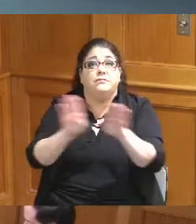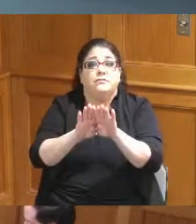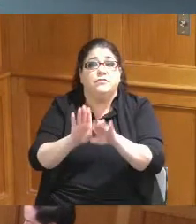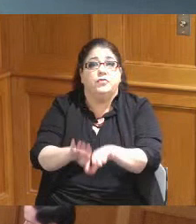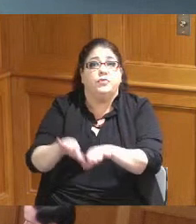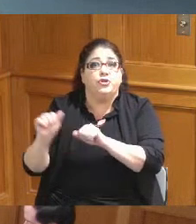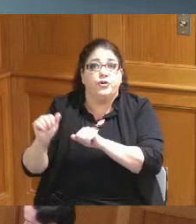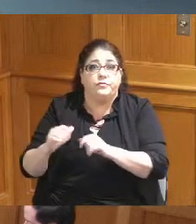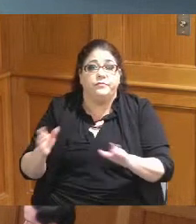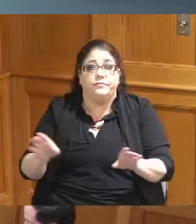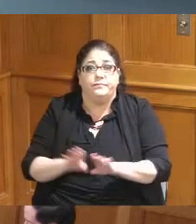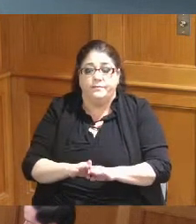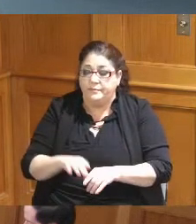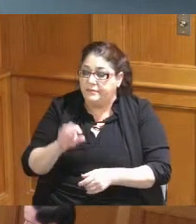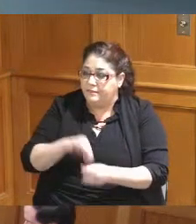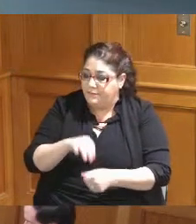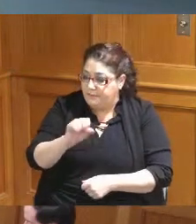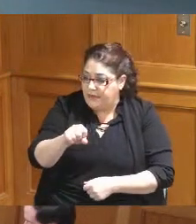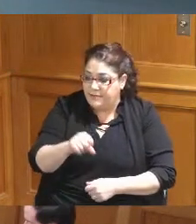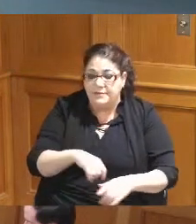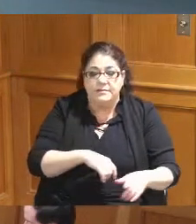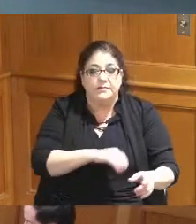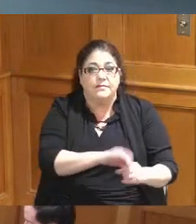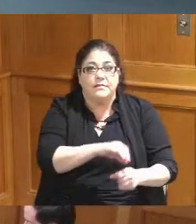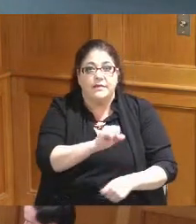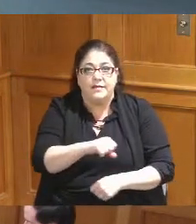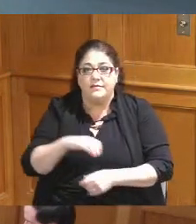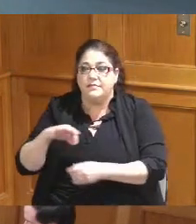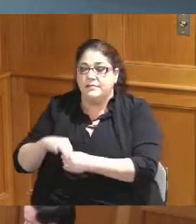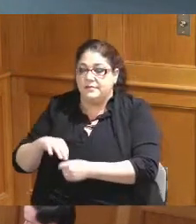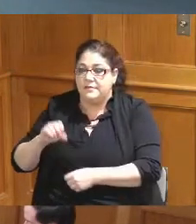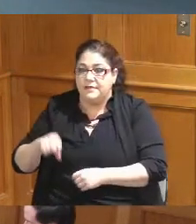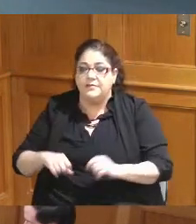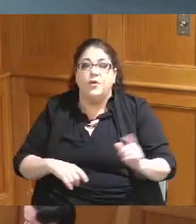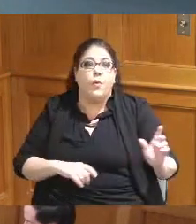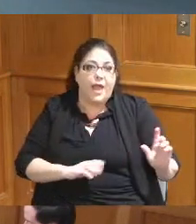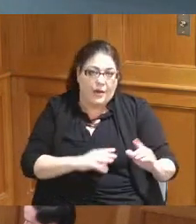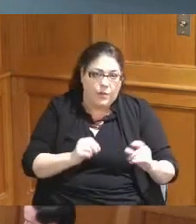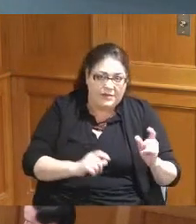Commissioner Reece yes Commissioner Driehaus yes Commissioner Summerow Dumas yes